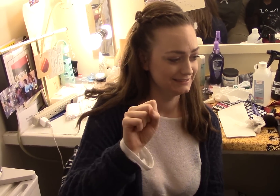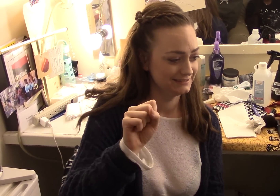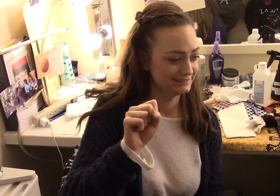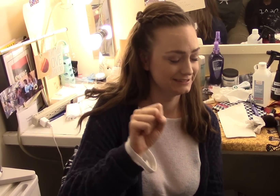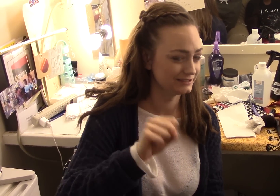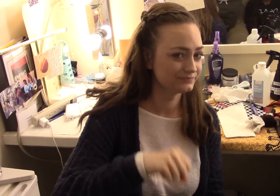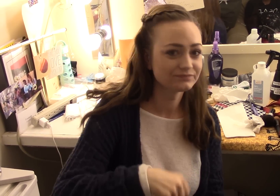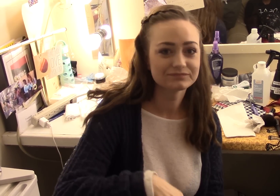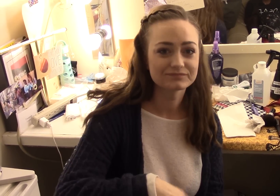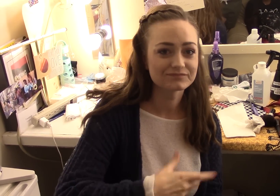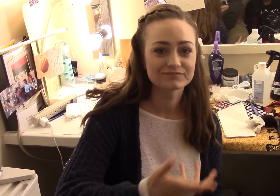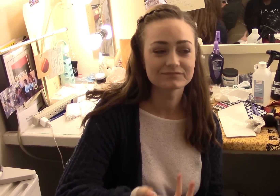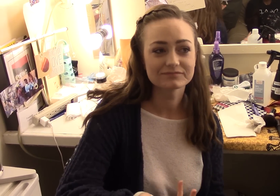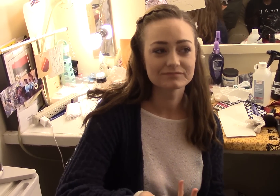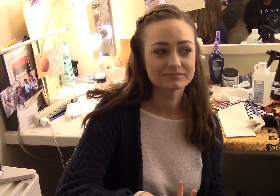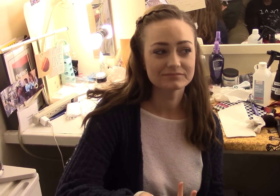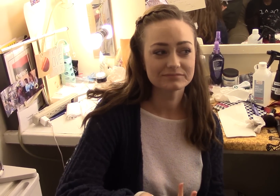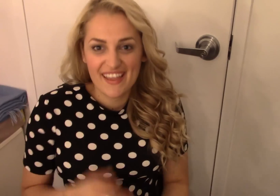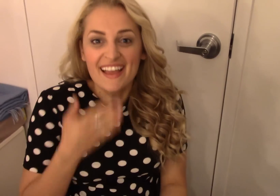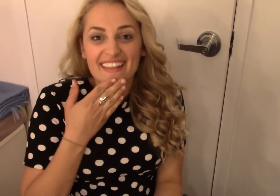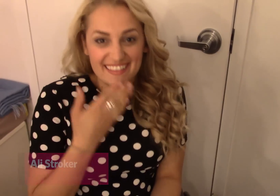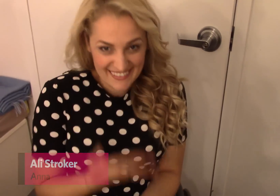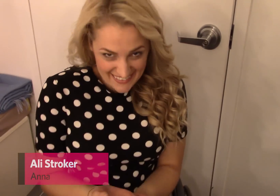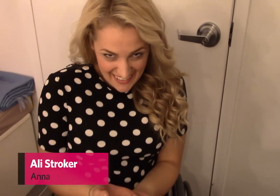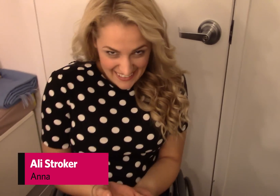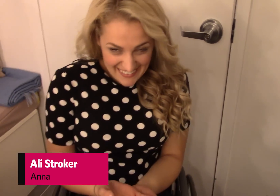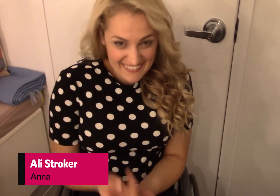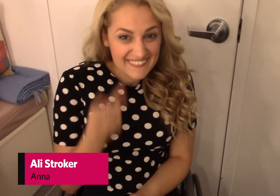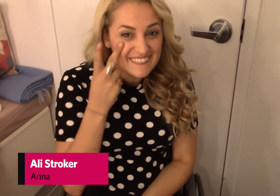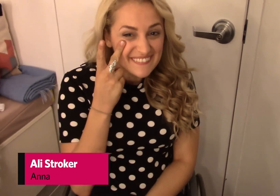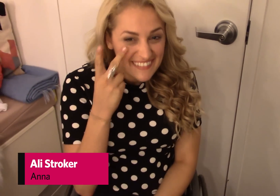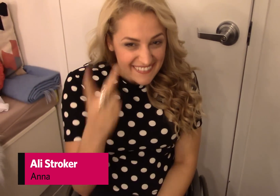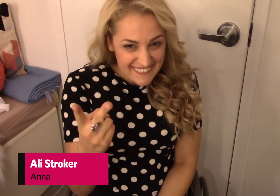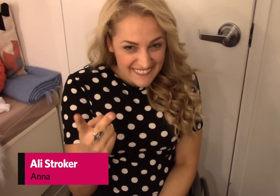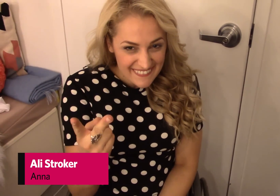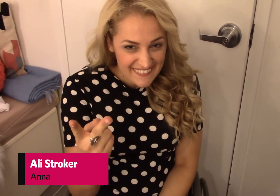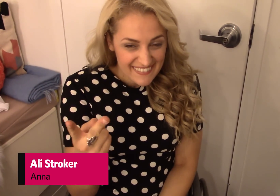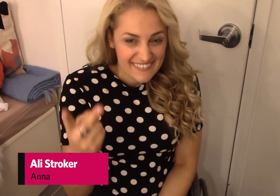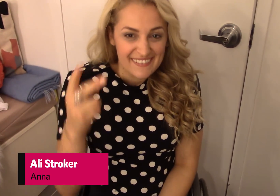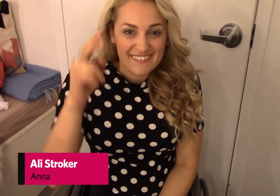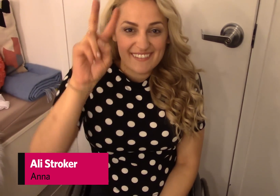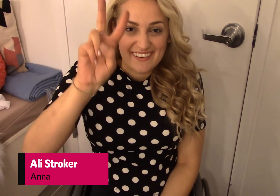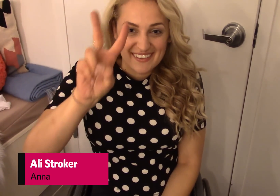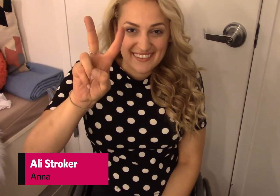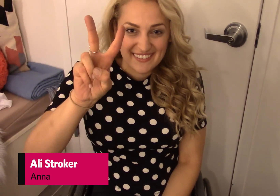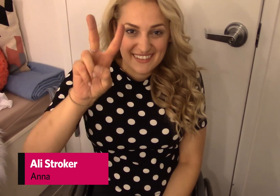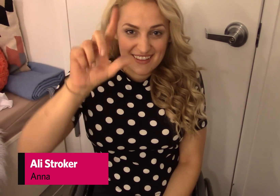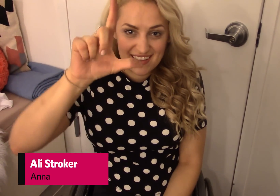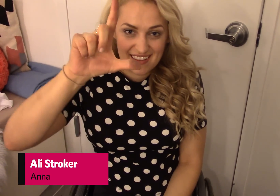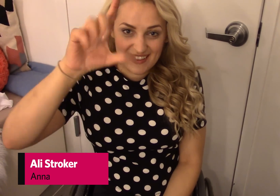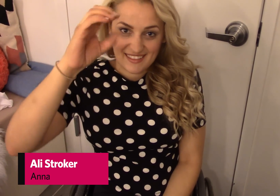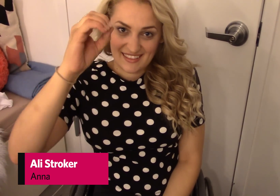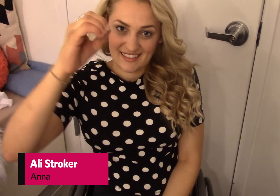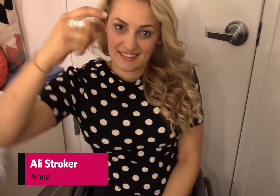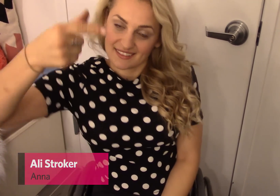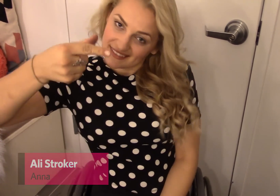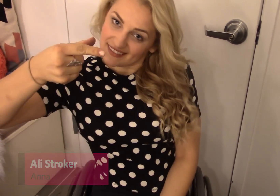speechless they're speechless Thank you for seeing, watching the